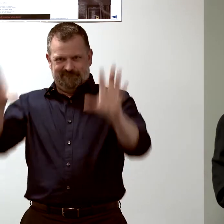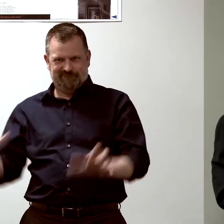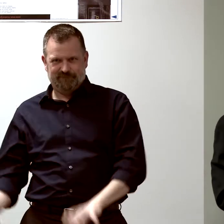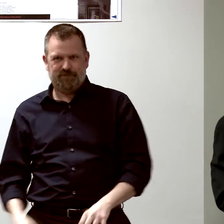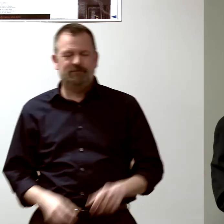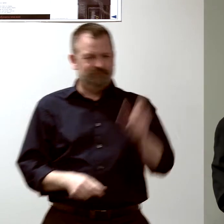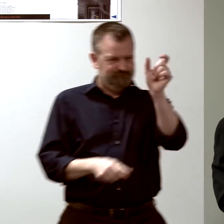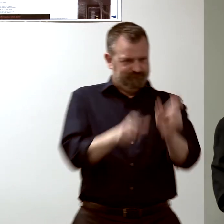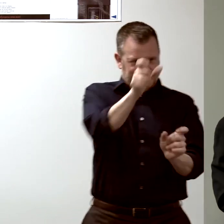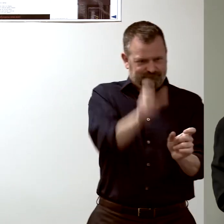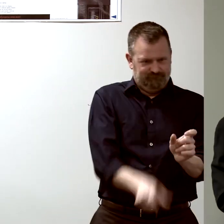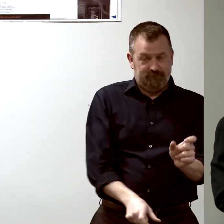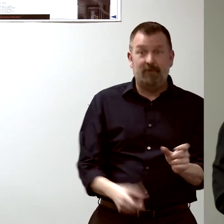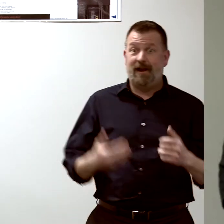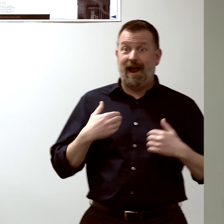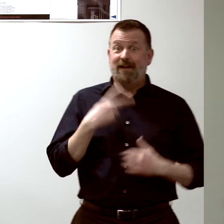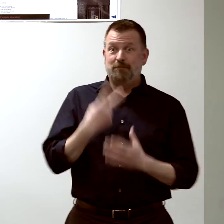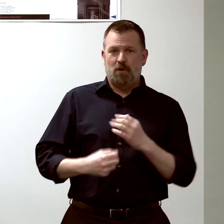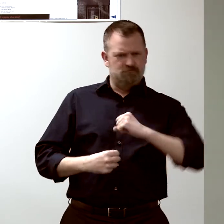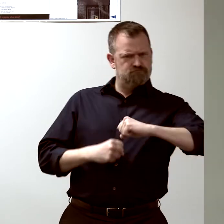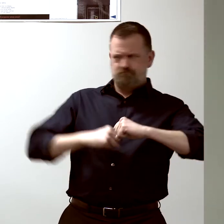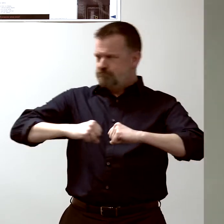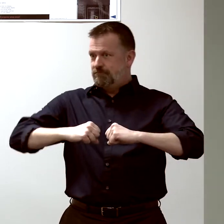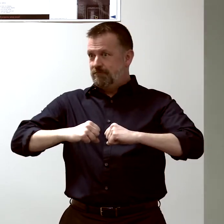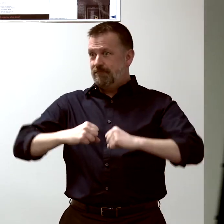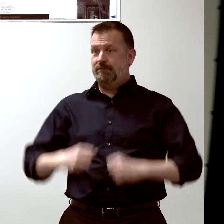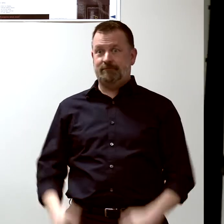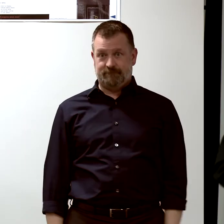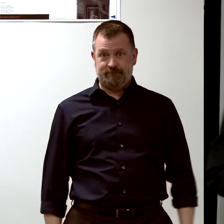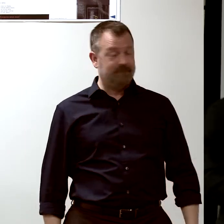but after the vaccine, the mouse has protection